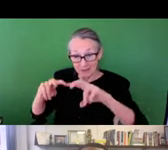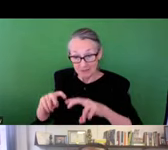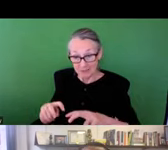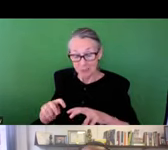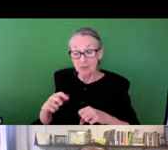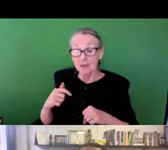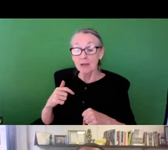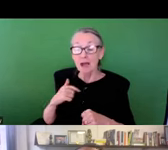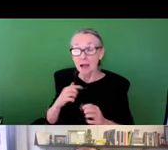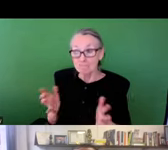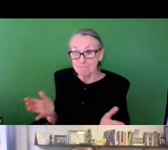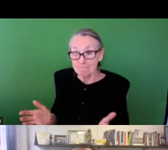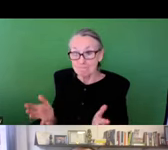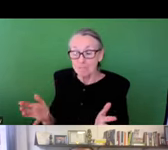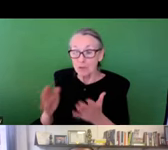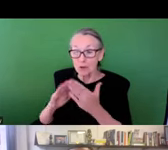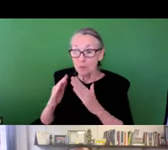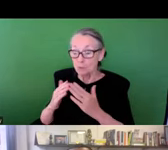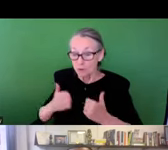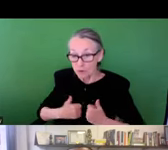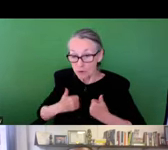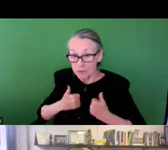So connected to this work I developed a participatory assessment